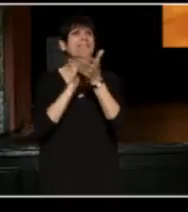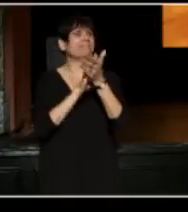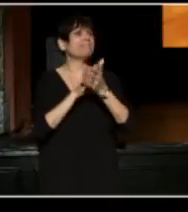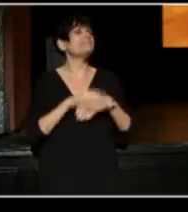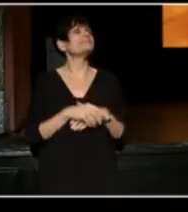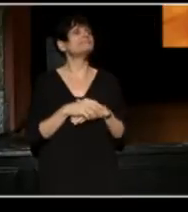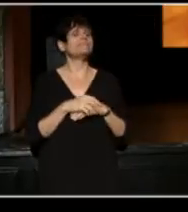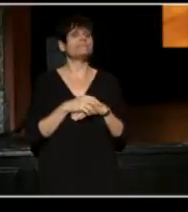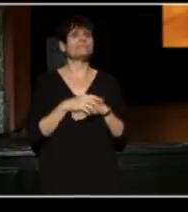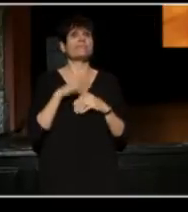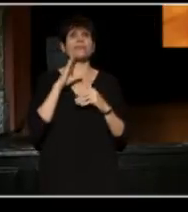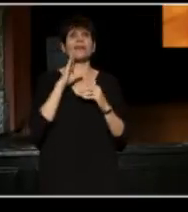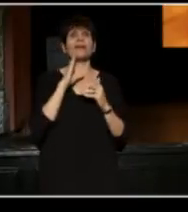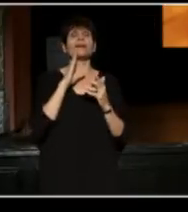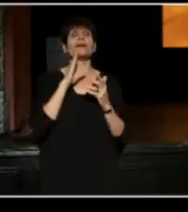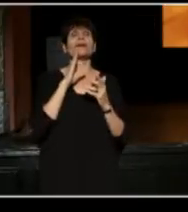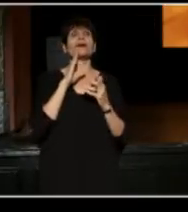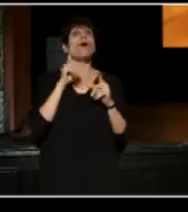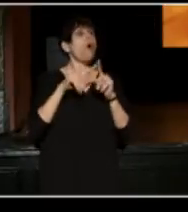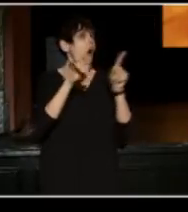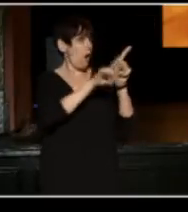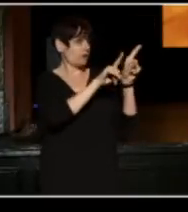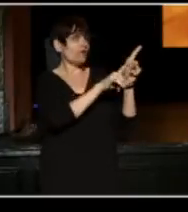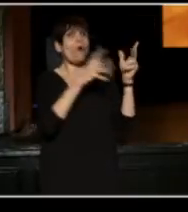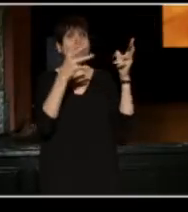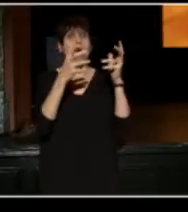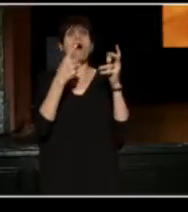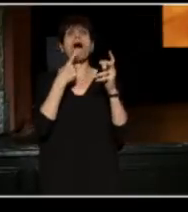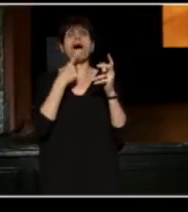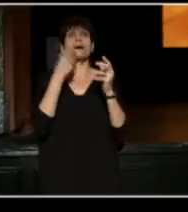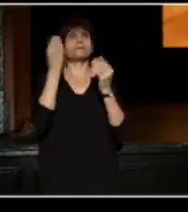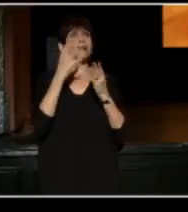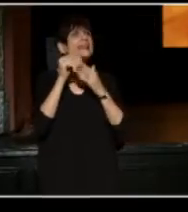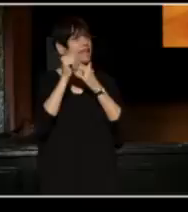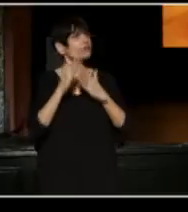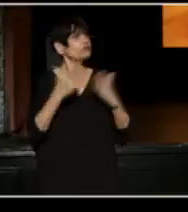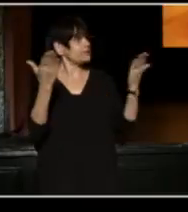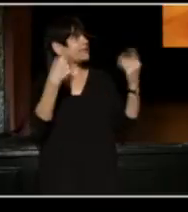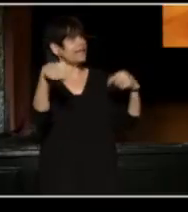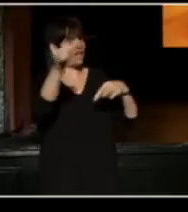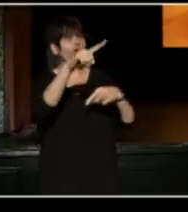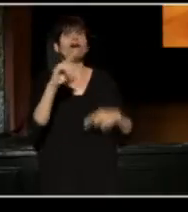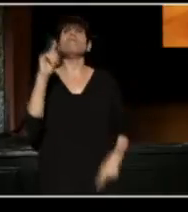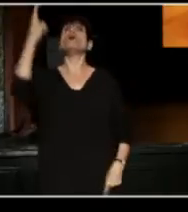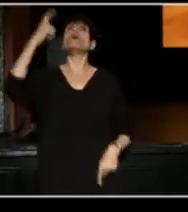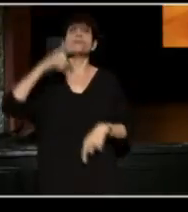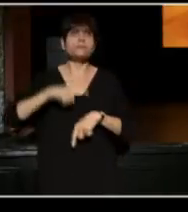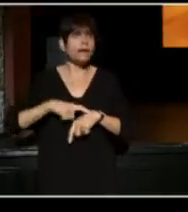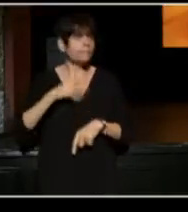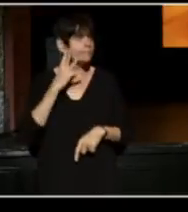We are going to hear from them in a bit. But I also want to mention that we have leaders here who were here for the very first time.